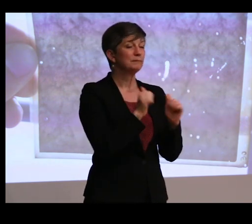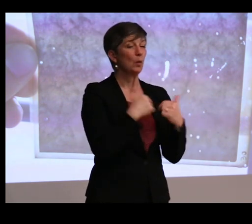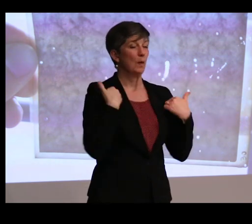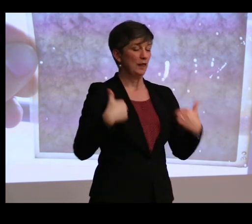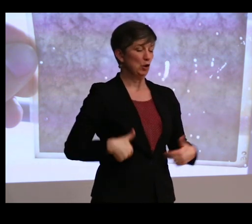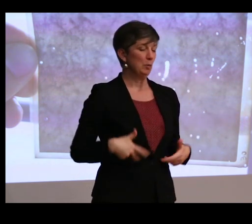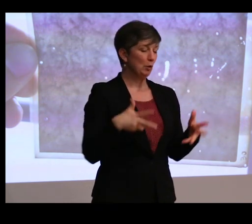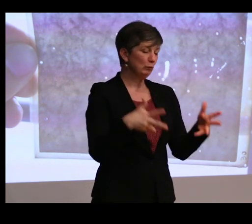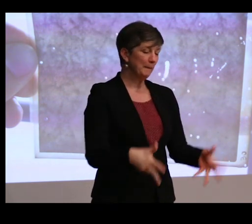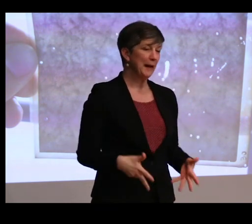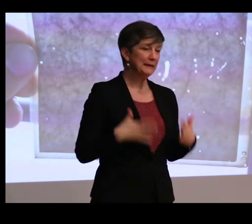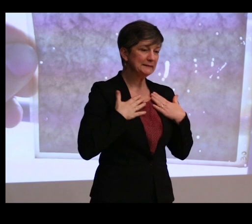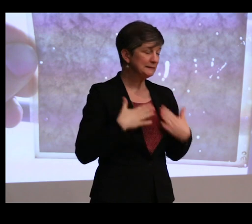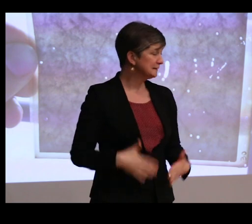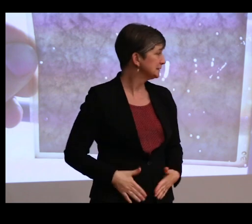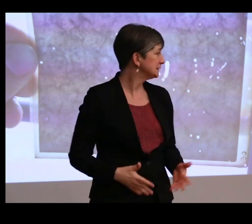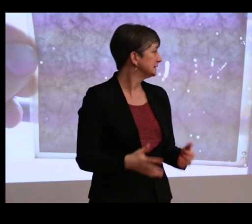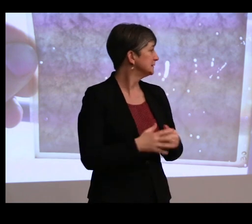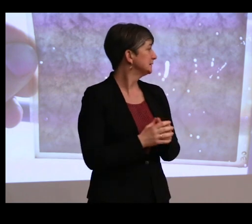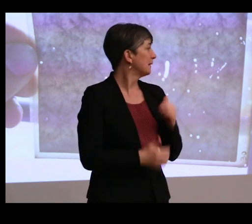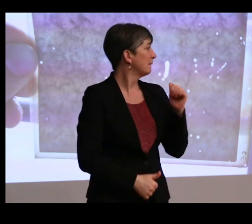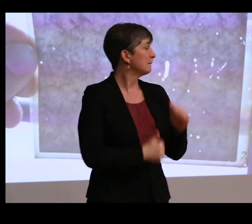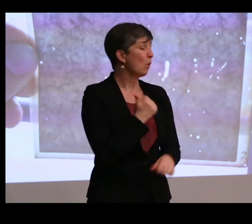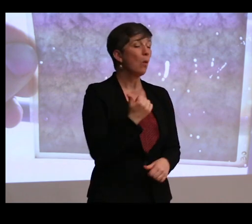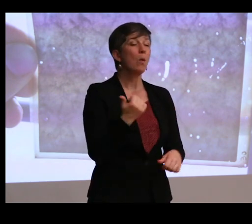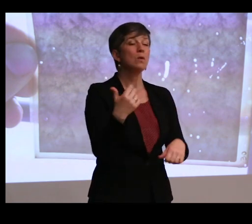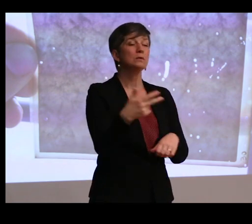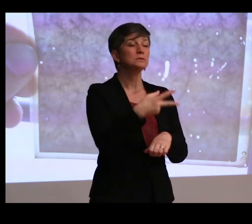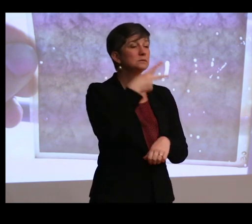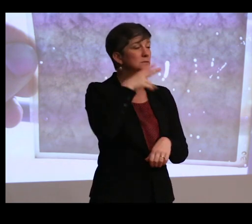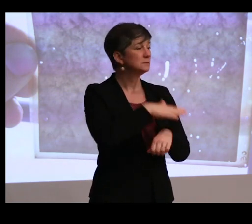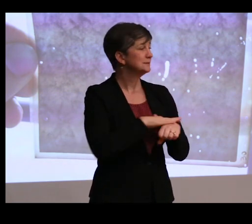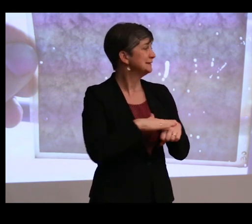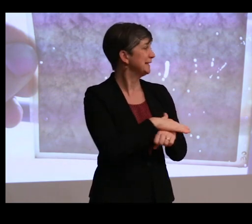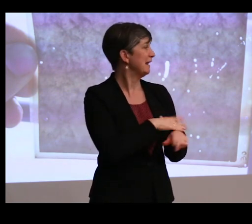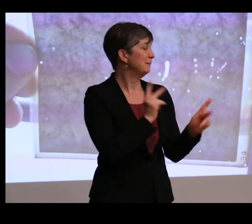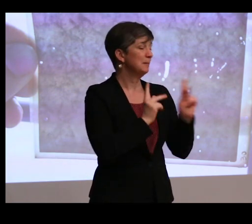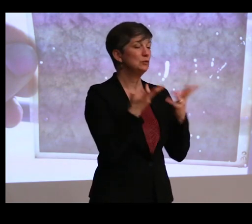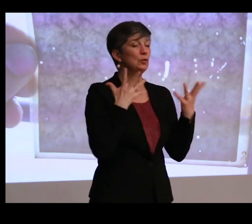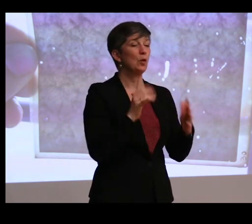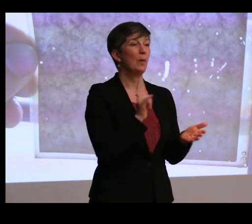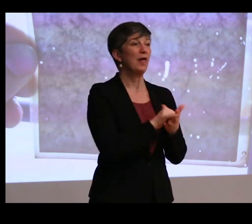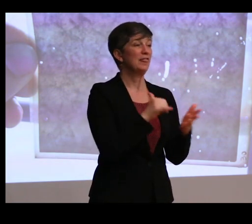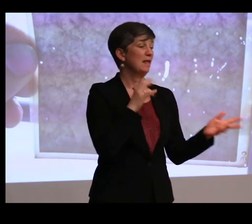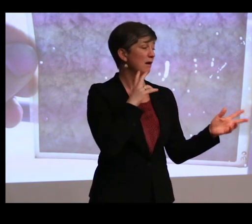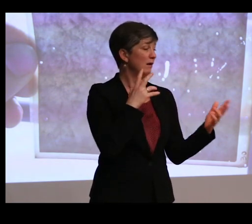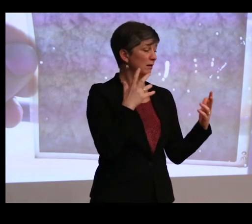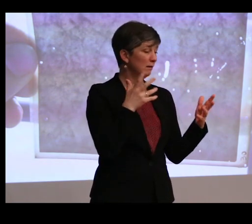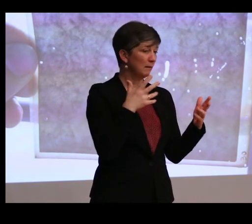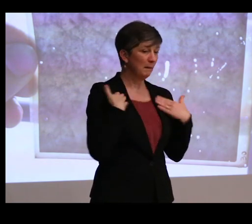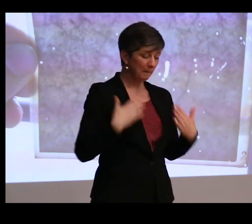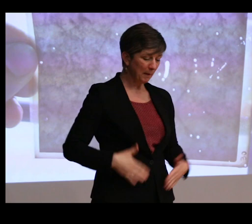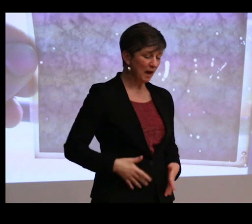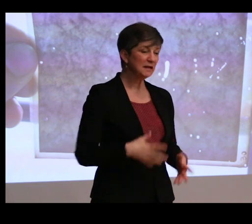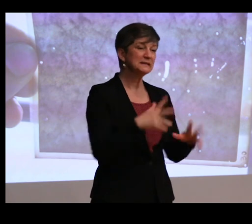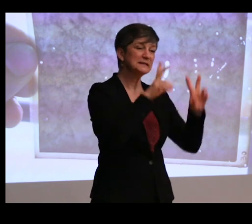where, for example, most indigenous people do not want their human remains tested in any way.